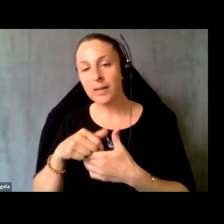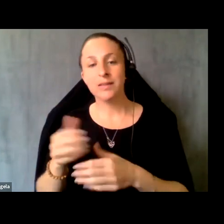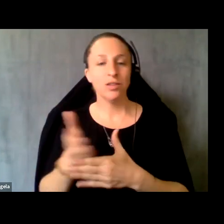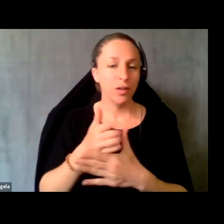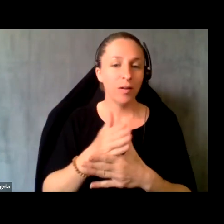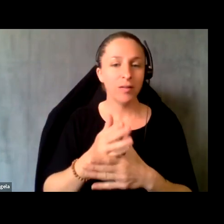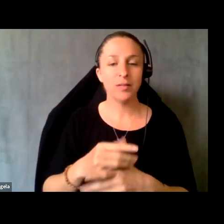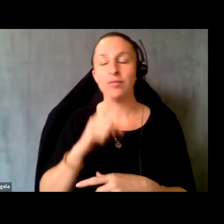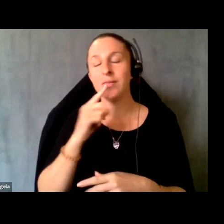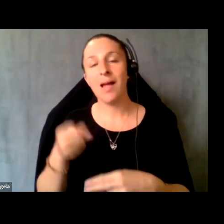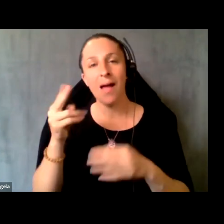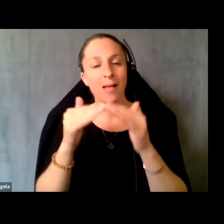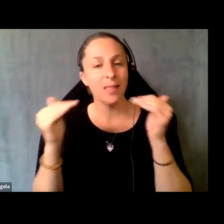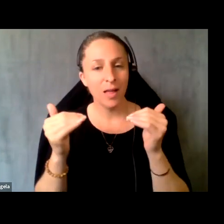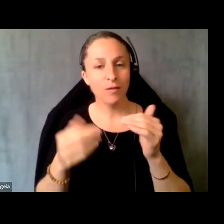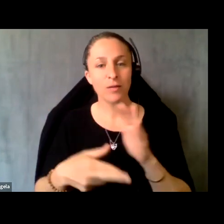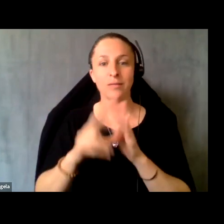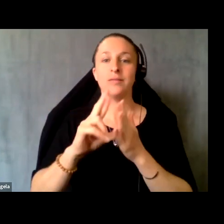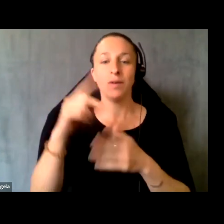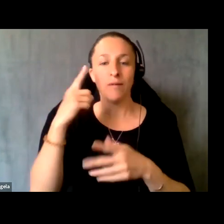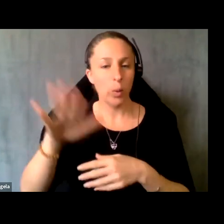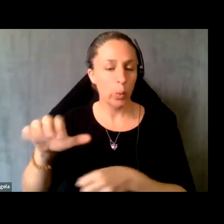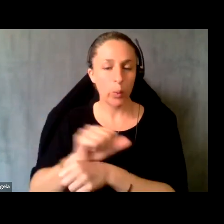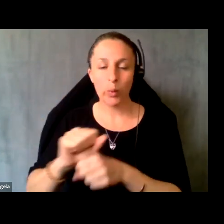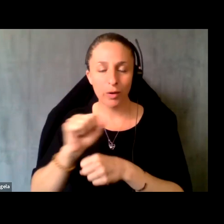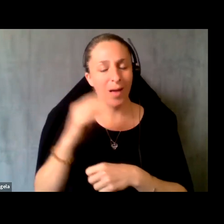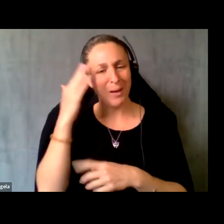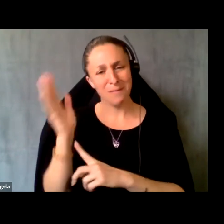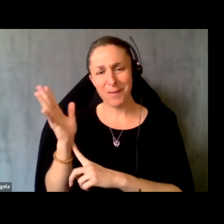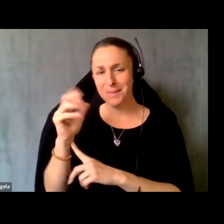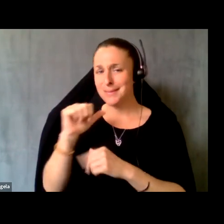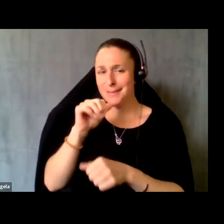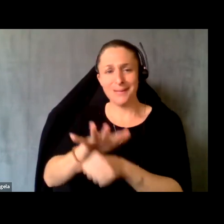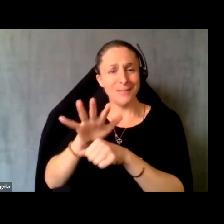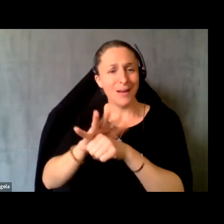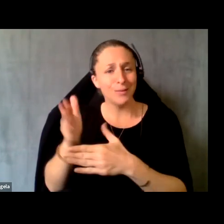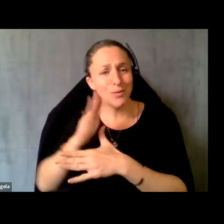of your work. 5min definitely is not enough to share everything that you do every day in